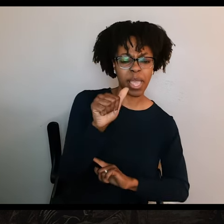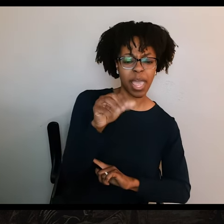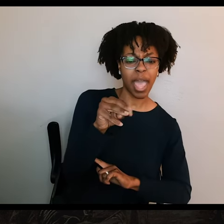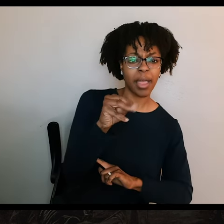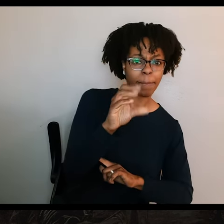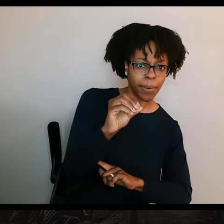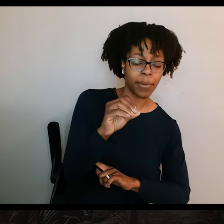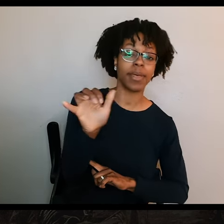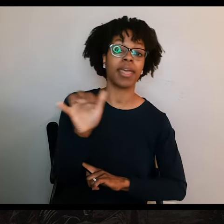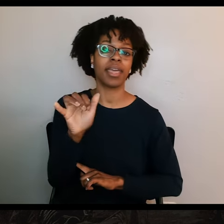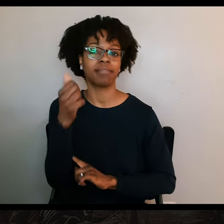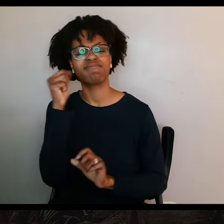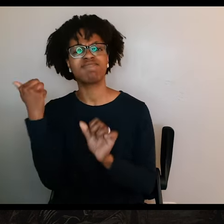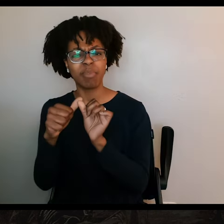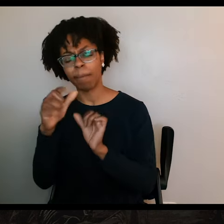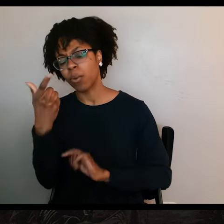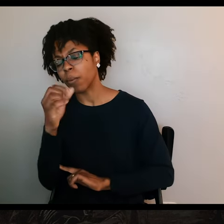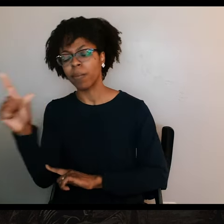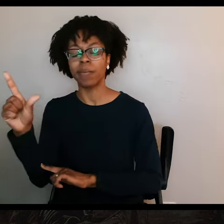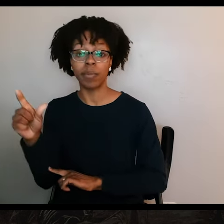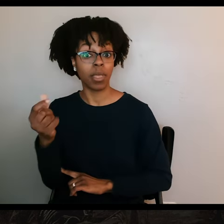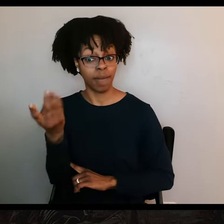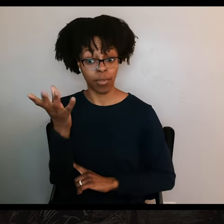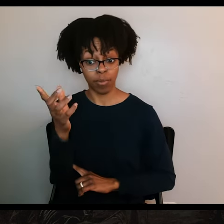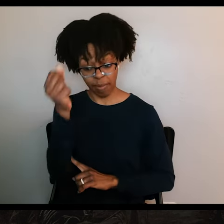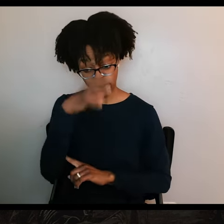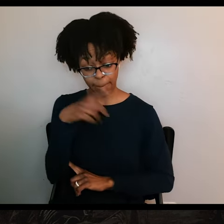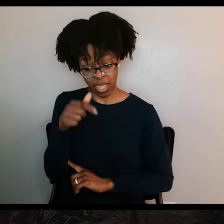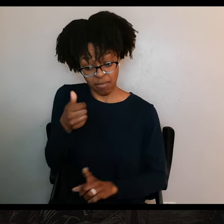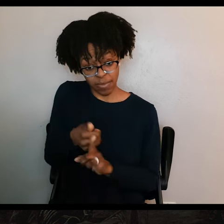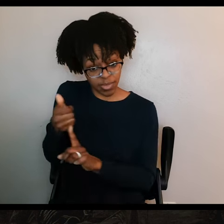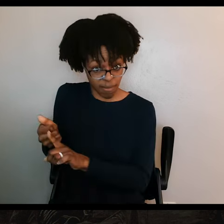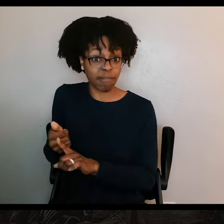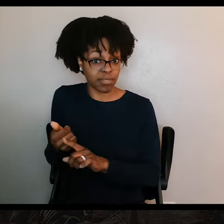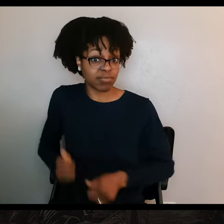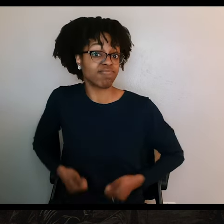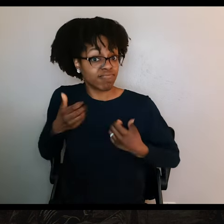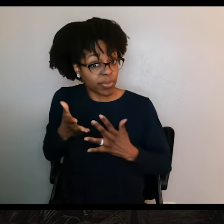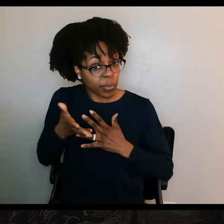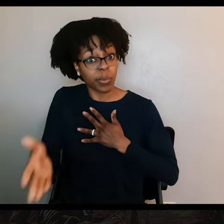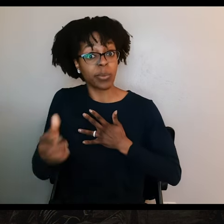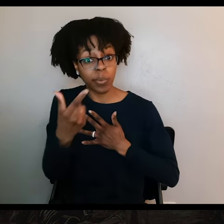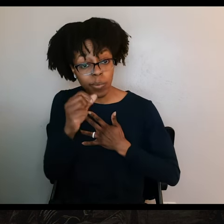In fact, a few of the men shouting Remember Goliad in Sam Houston's army were actual survivors of the Goliad massacre.